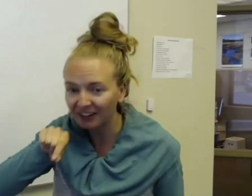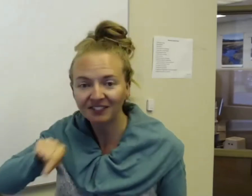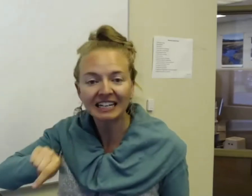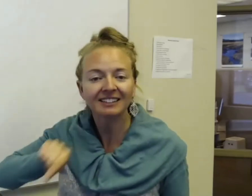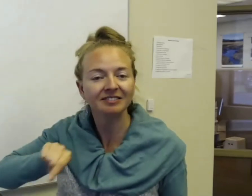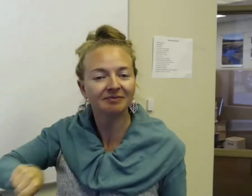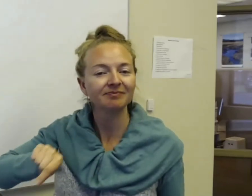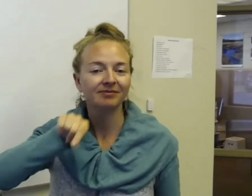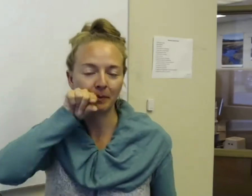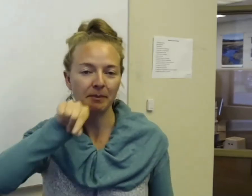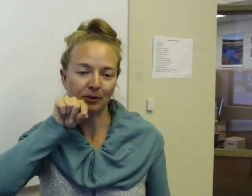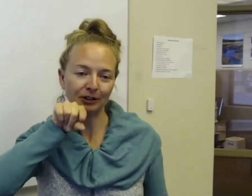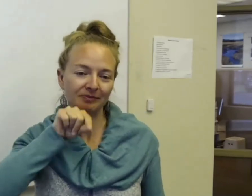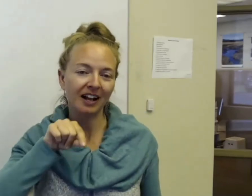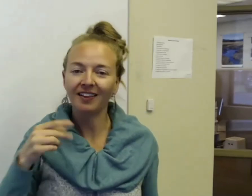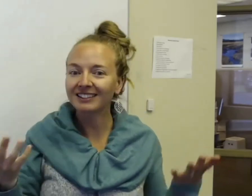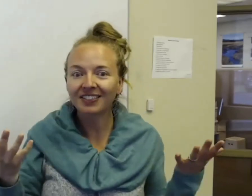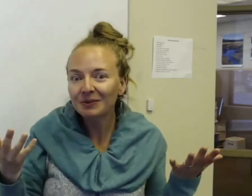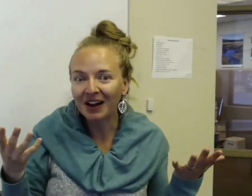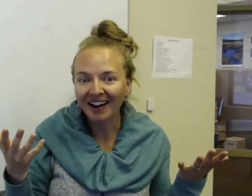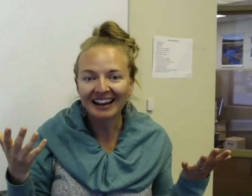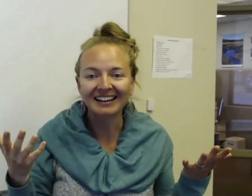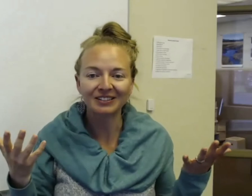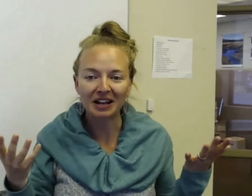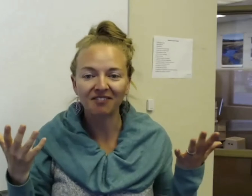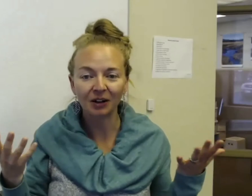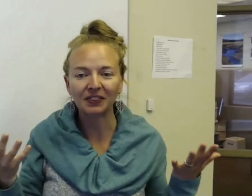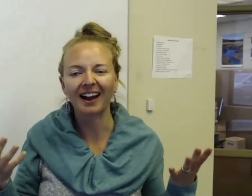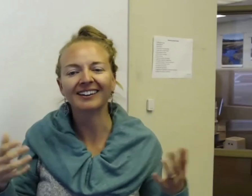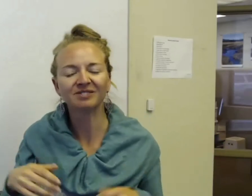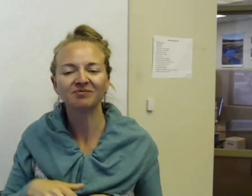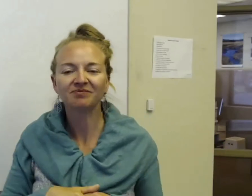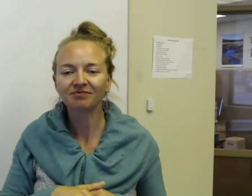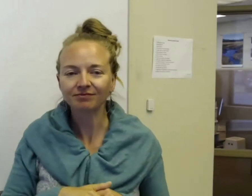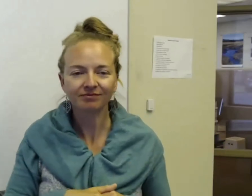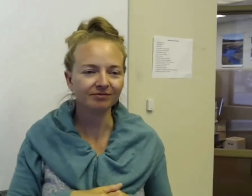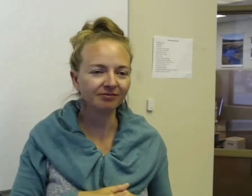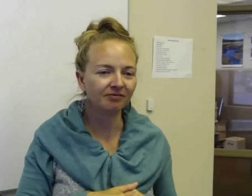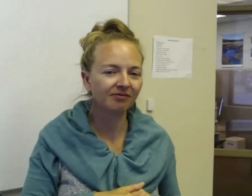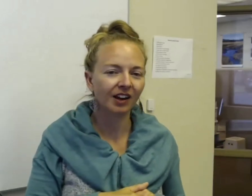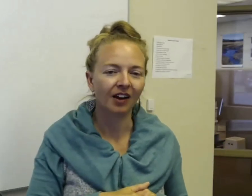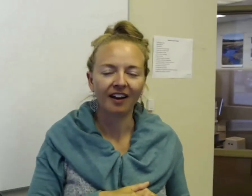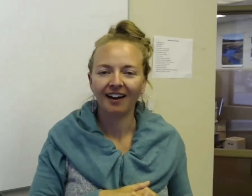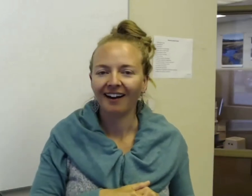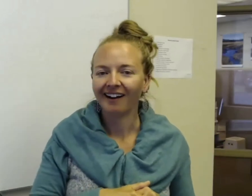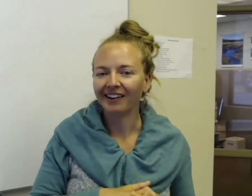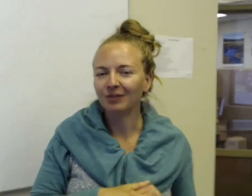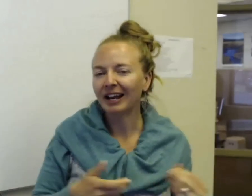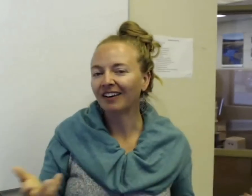feeding the baby bird. And that's the thing with the eye gaze, you can have fun with that. And then we have the eagle, not to be confused with the bald eagle, but just...